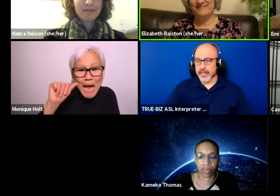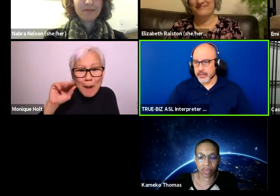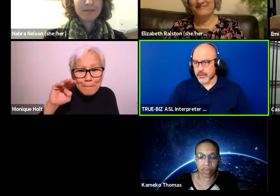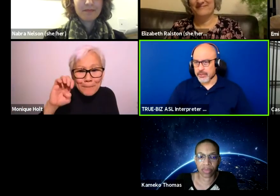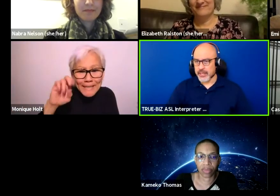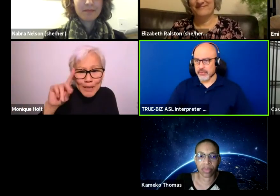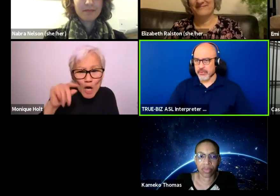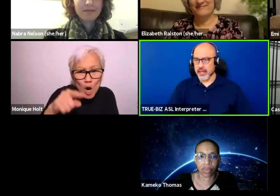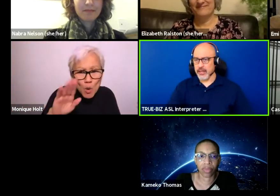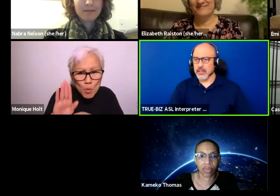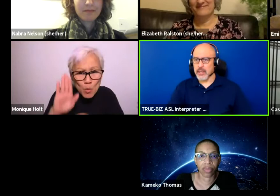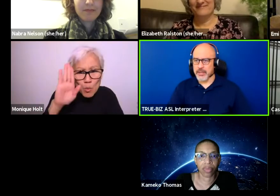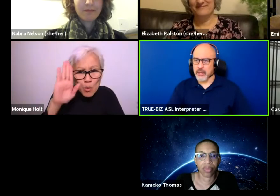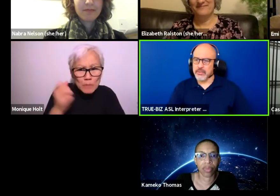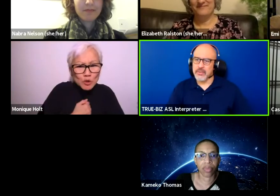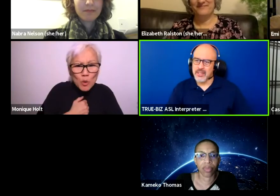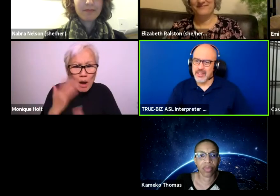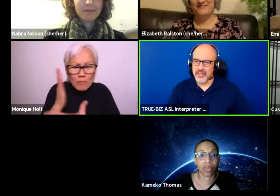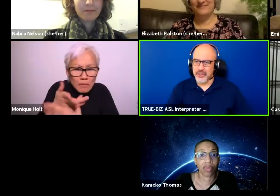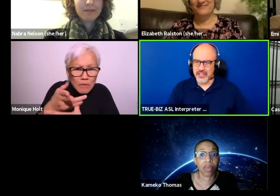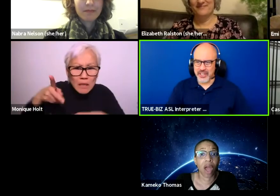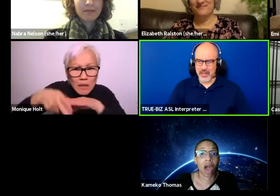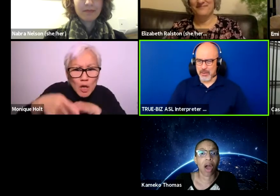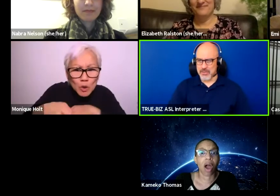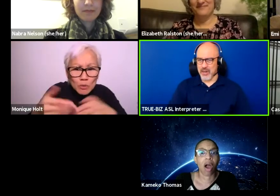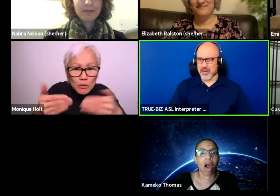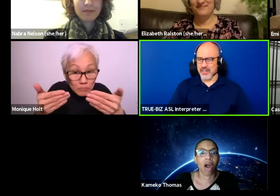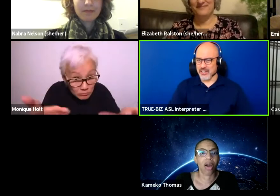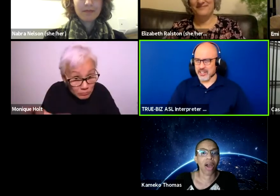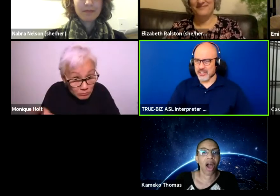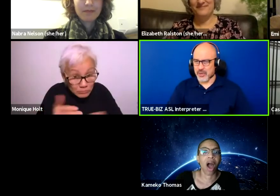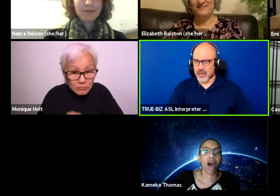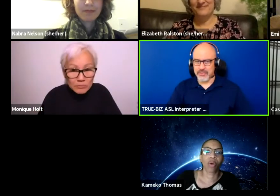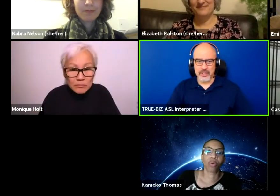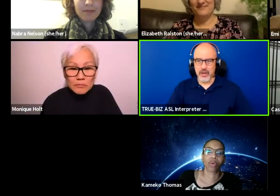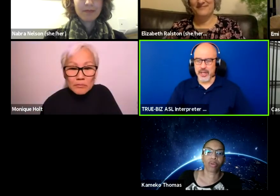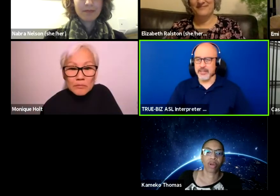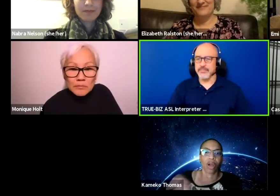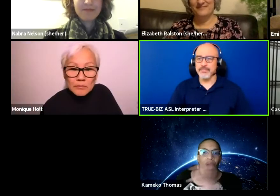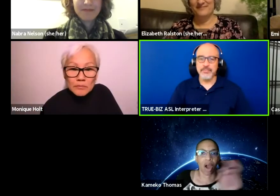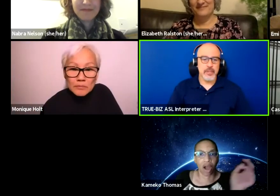Thank you, thank you for that. Kameko, you had your hand up. I'm sorry to cut you off. Go ahead.